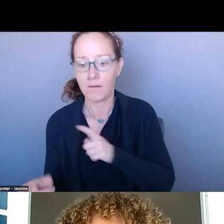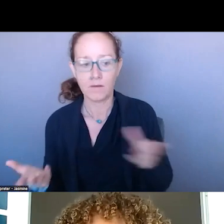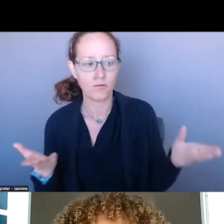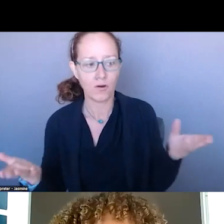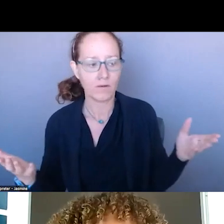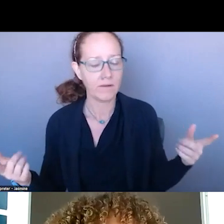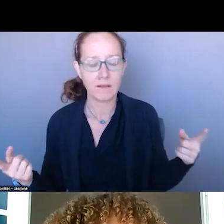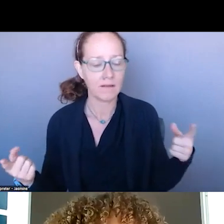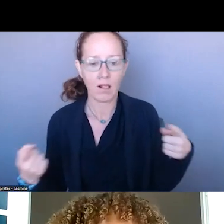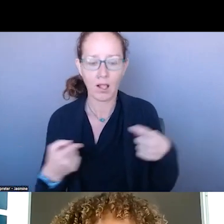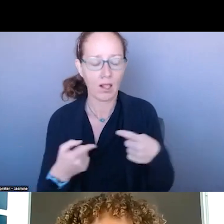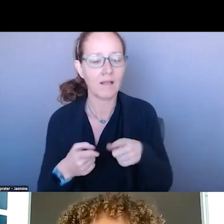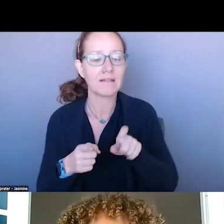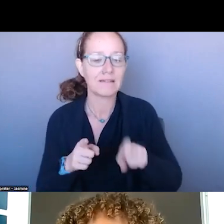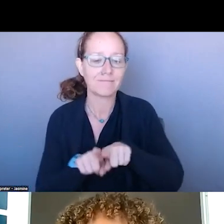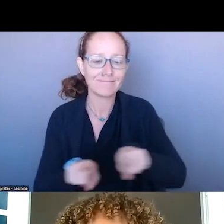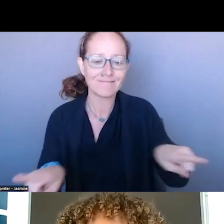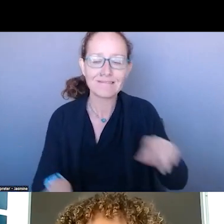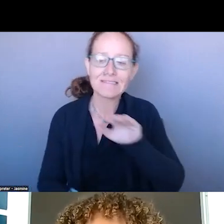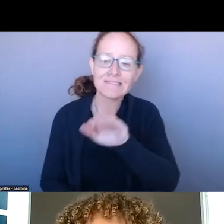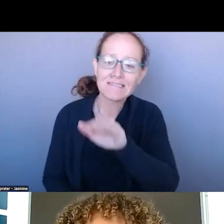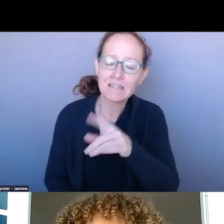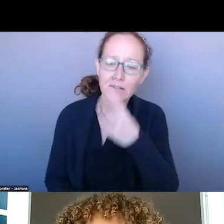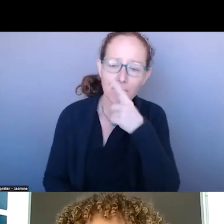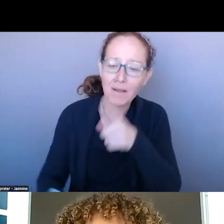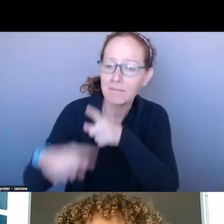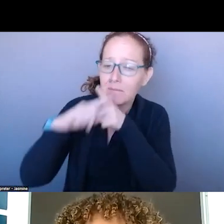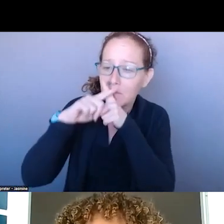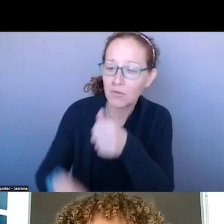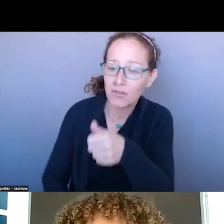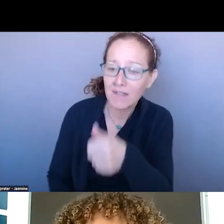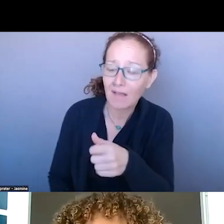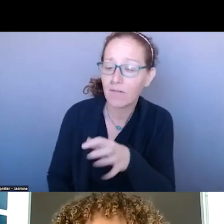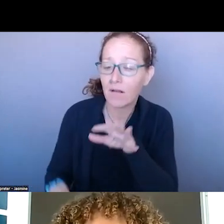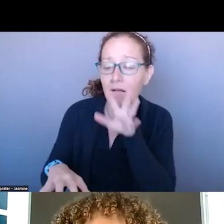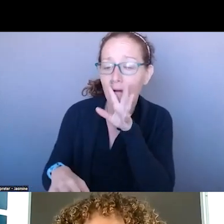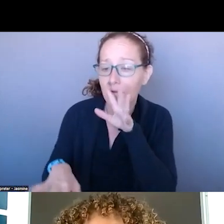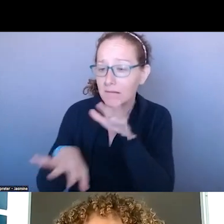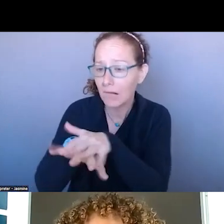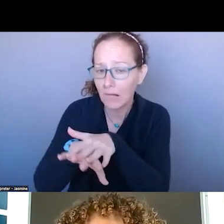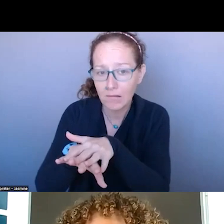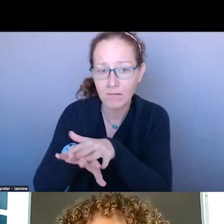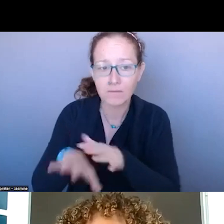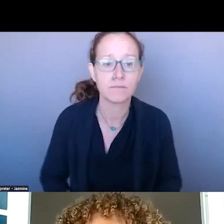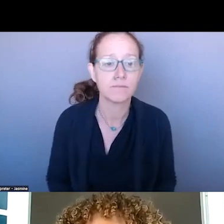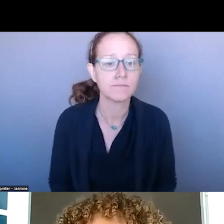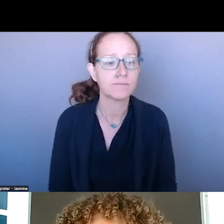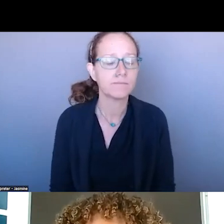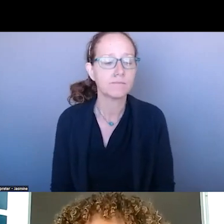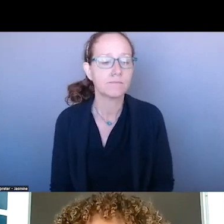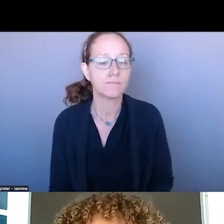JUST A REMINDER TO MUTE YOURSELF IF YOU ARE NOT TALKING. NEXT SLIDE.